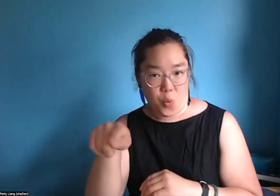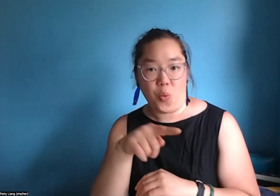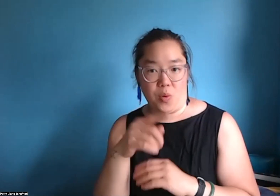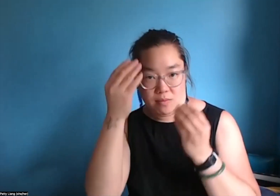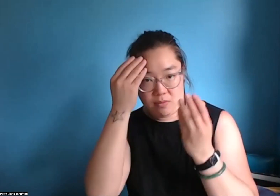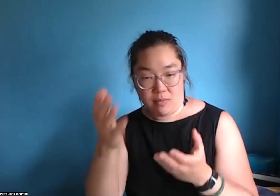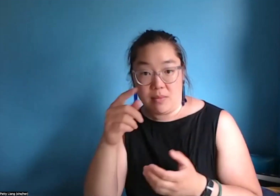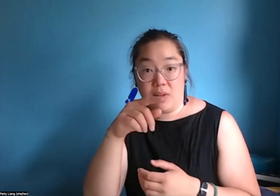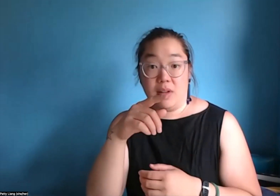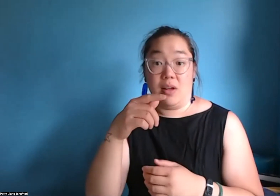and we'll email all of you.